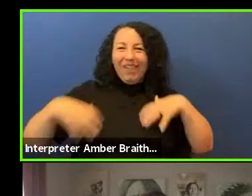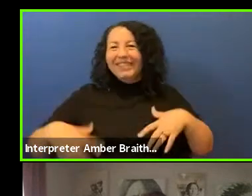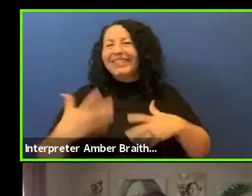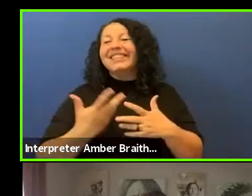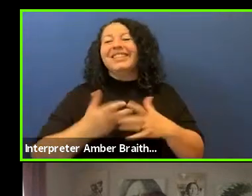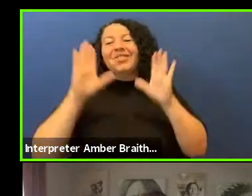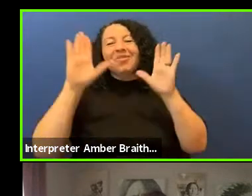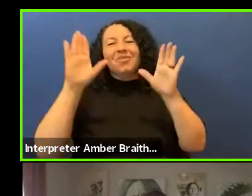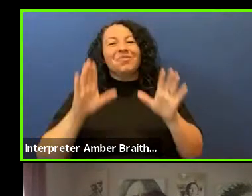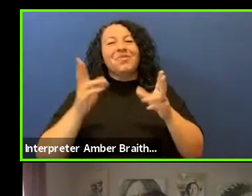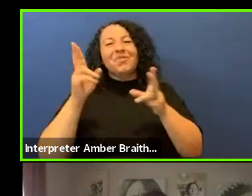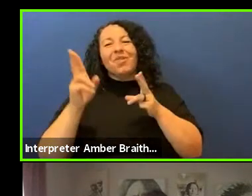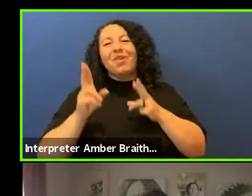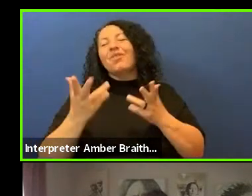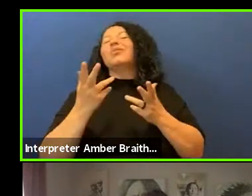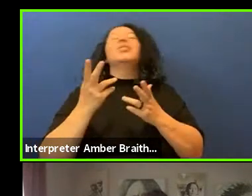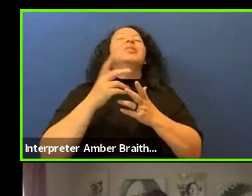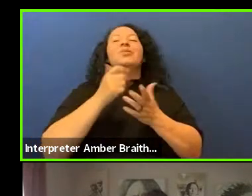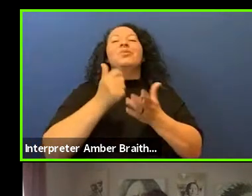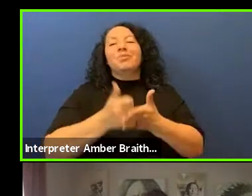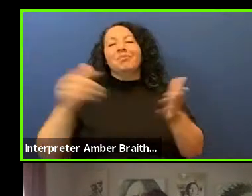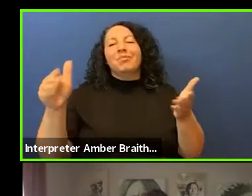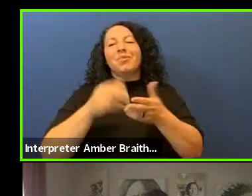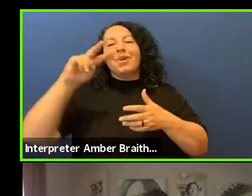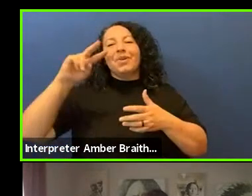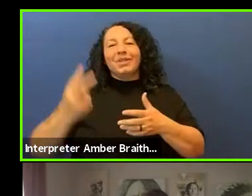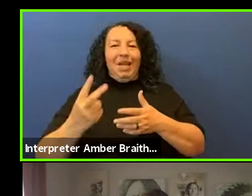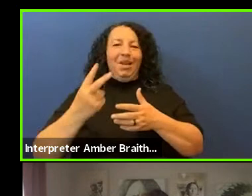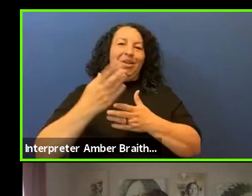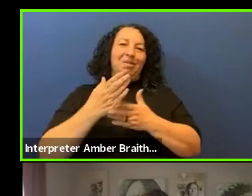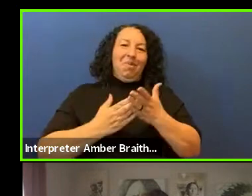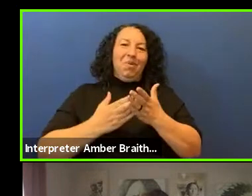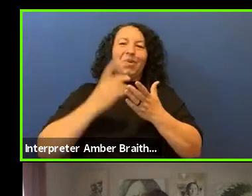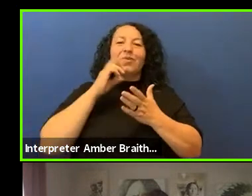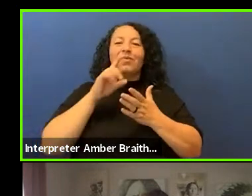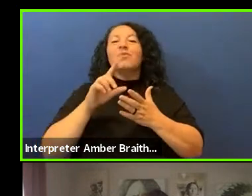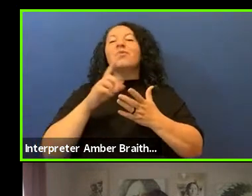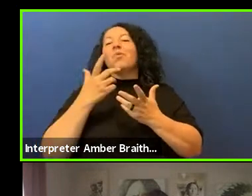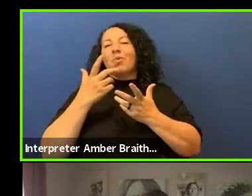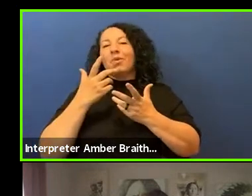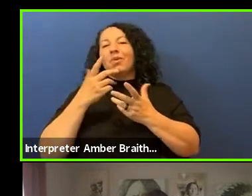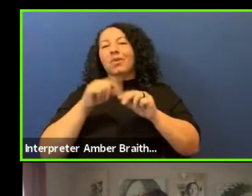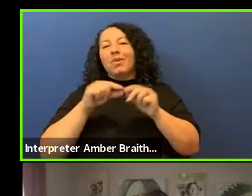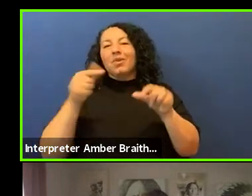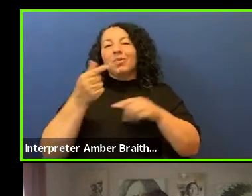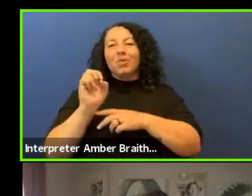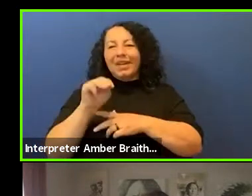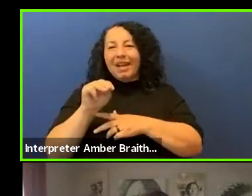our second program with the Guggenheim and curator Jodi Archambault, our friend and collaborator.